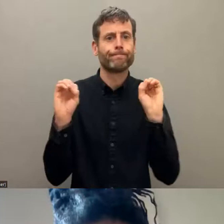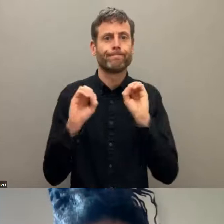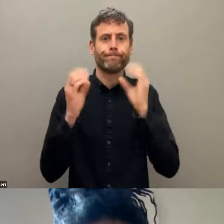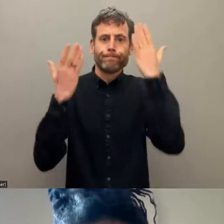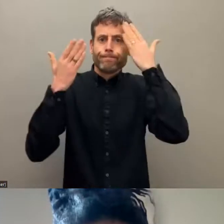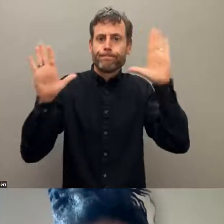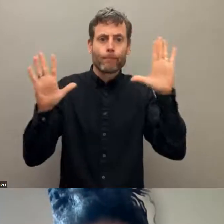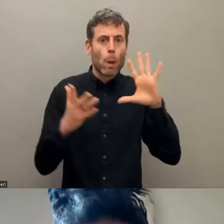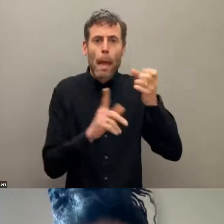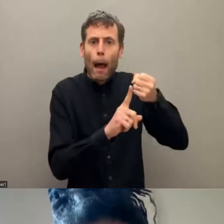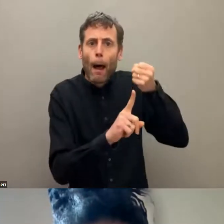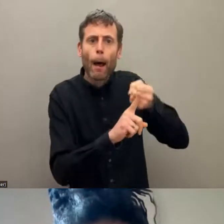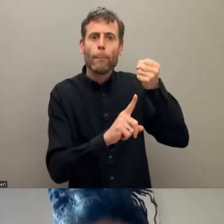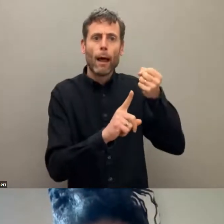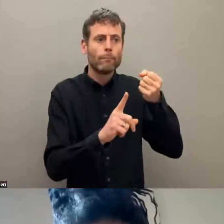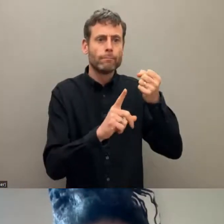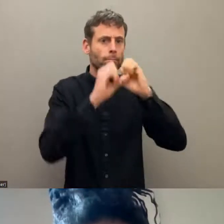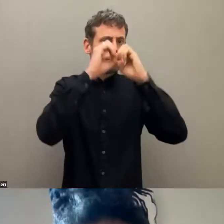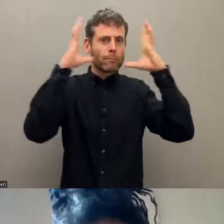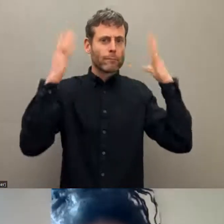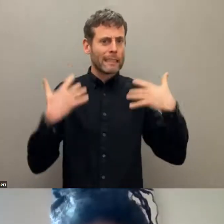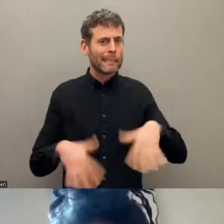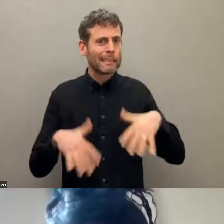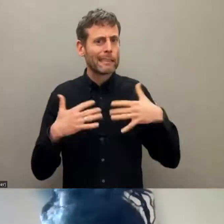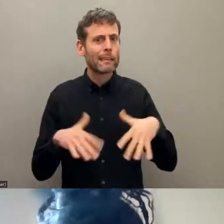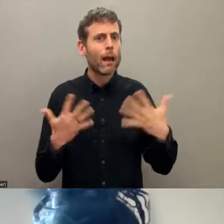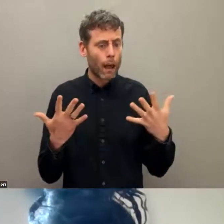also necessary to, the necessity to create